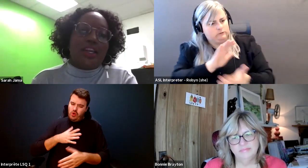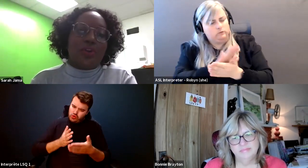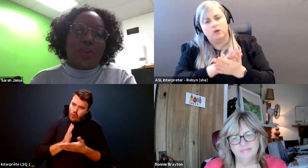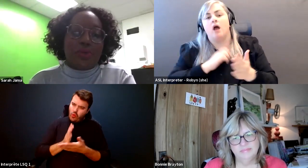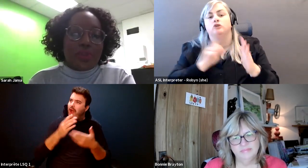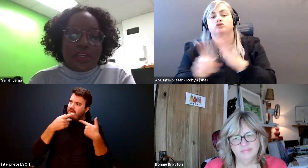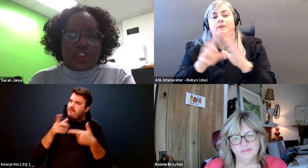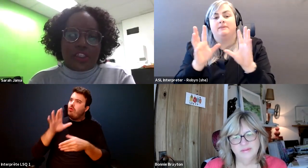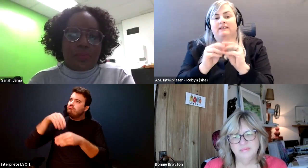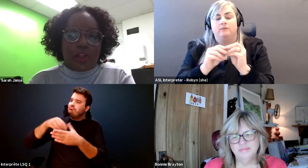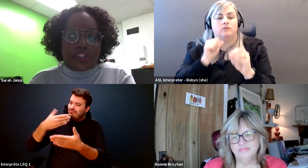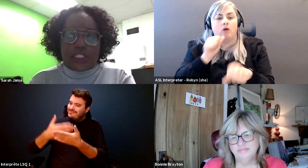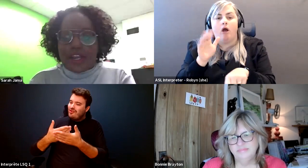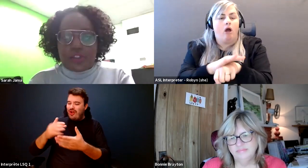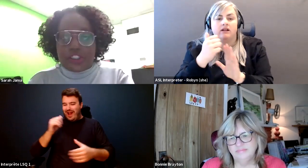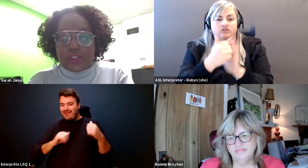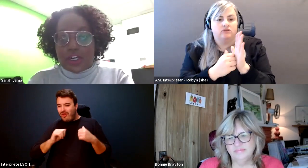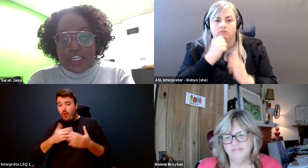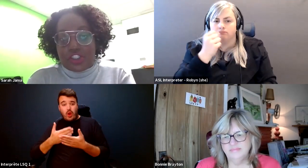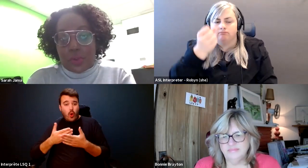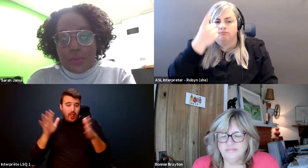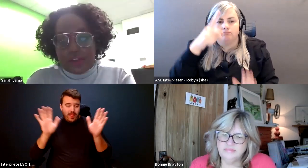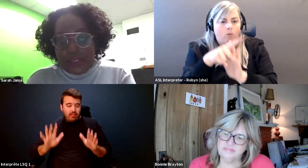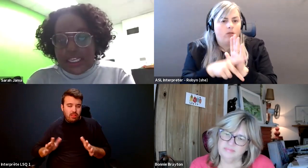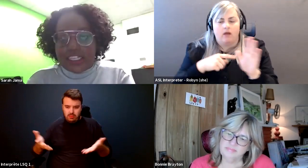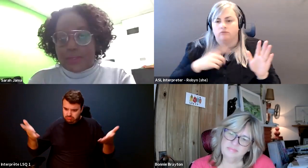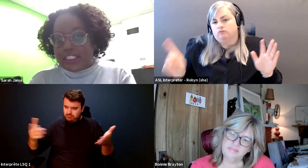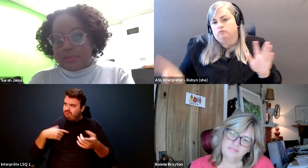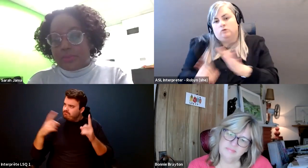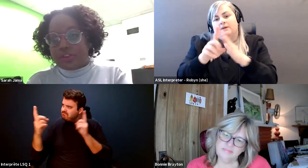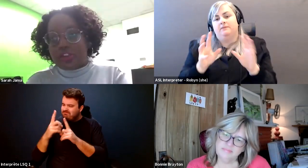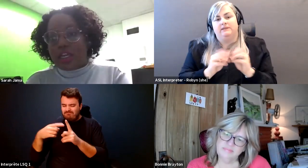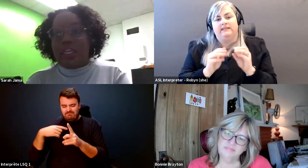Sarah Jama: I don't know I don't really understand policy or how these things work I just show up to the meeting expect you to be able to talk.